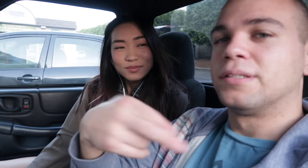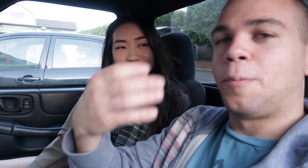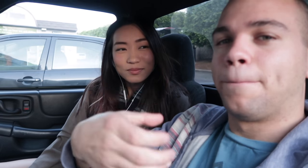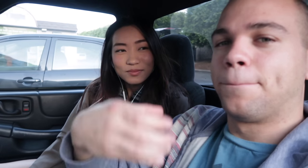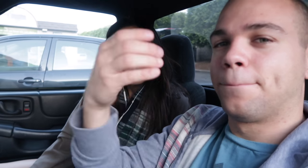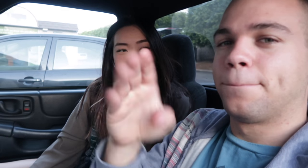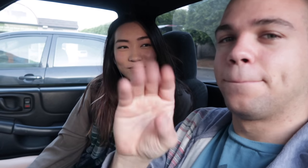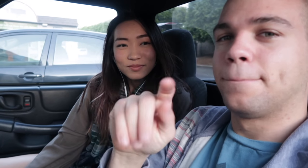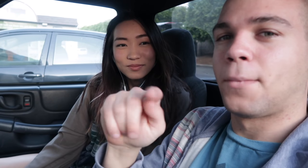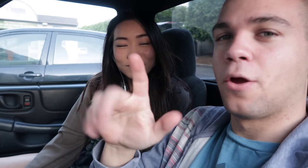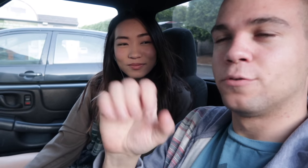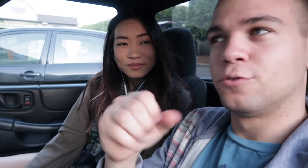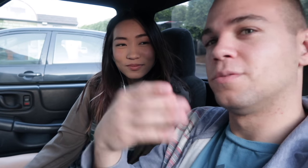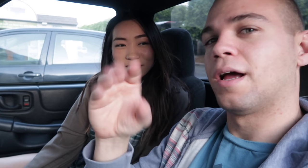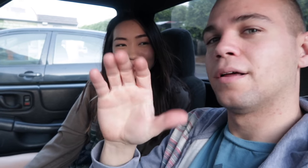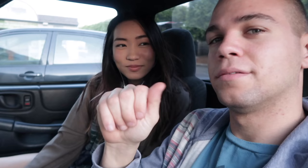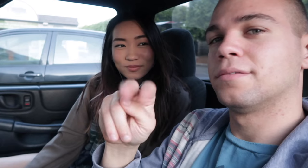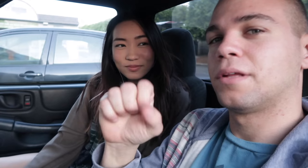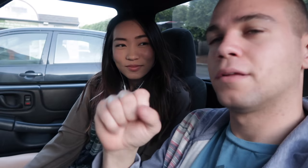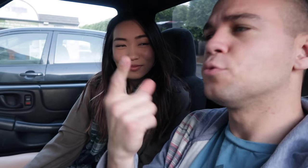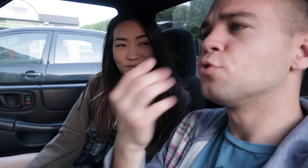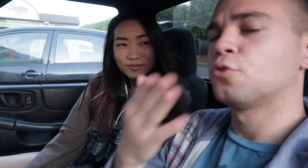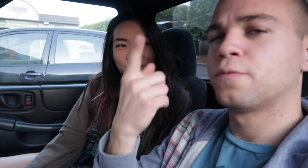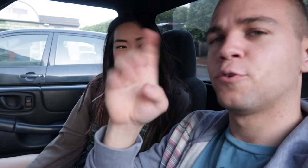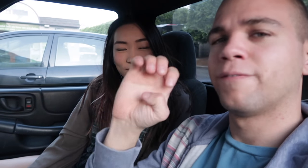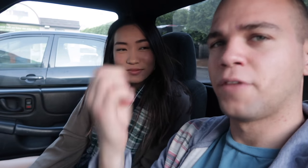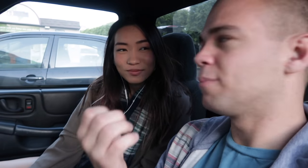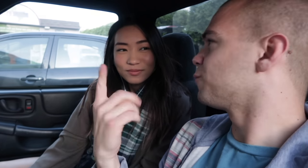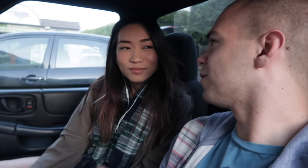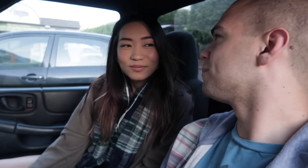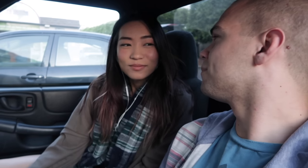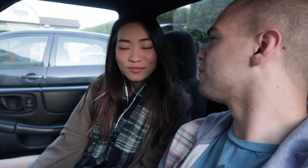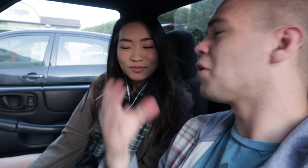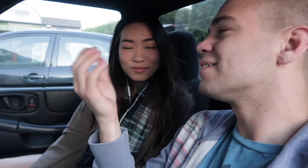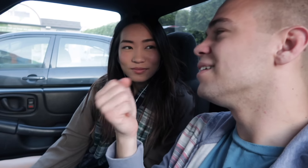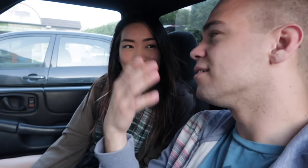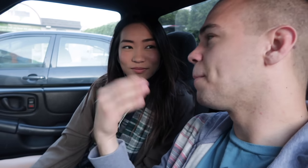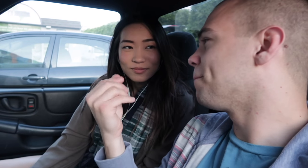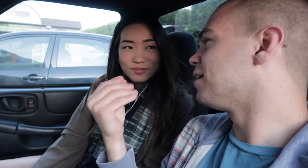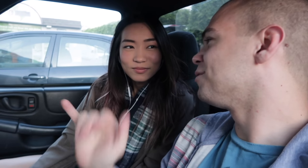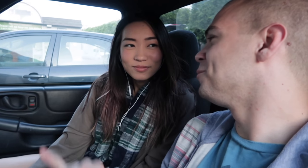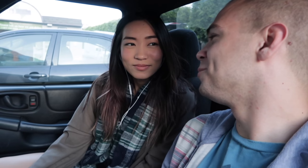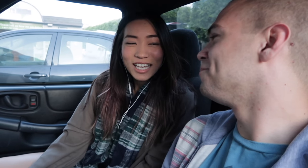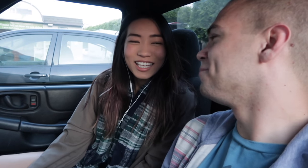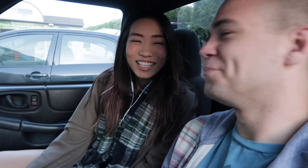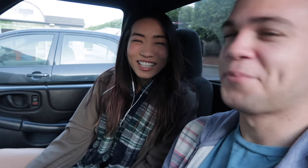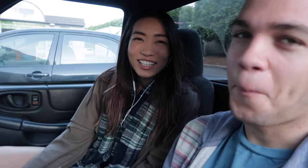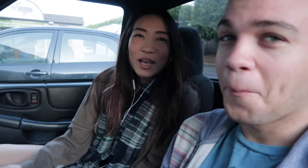recycle both bottles and cans do good for the enviroment right and get some money too hahaha